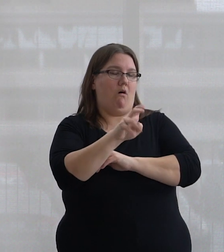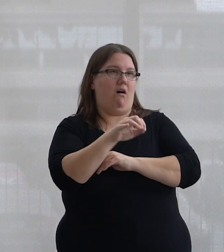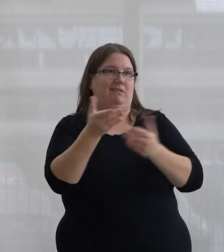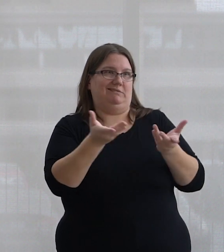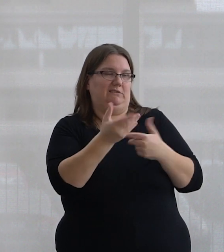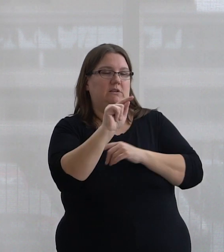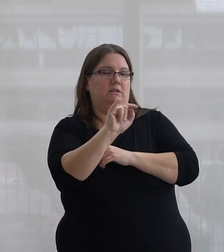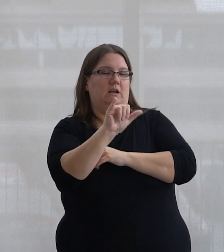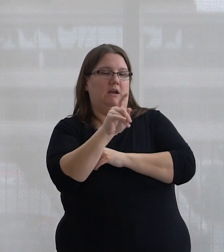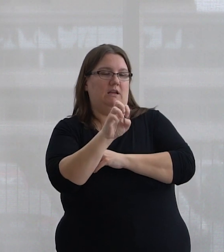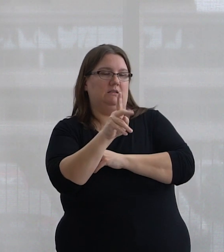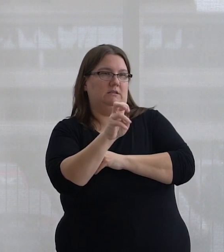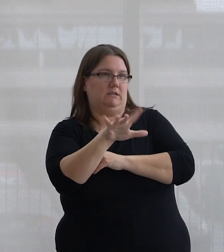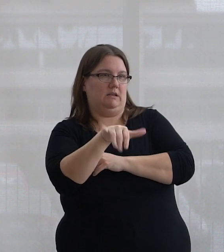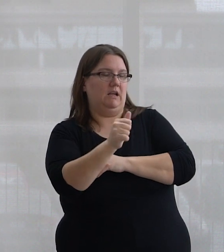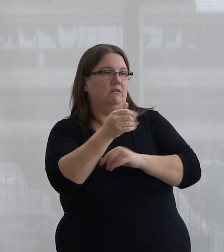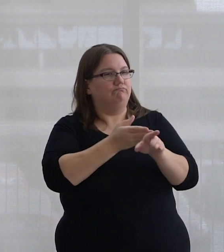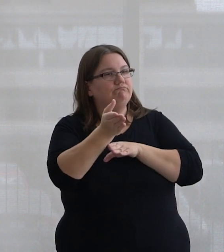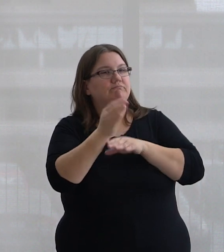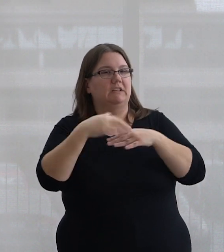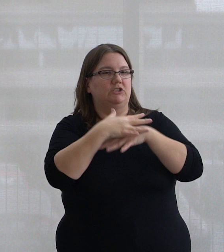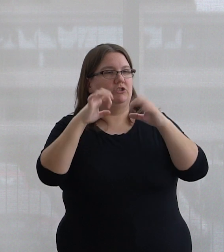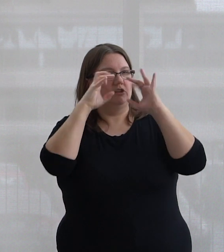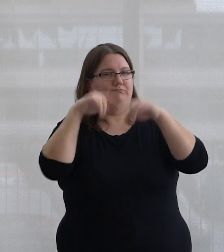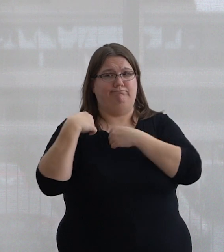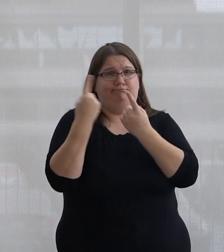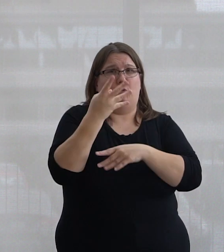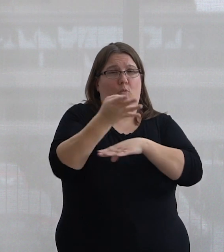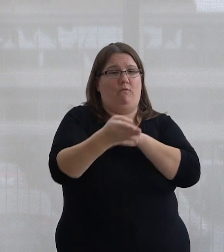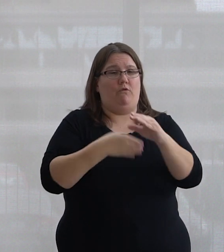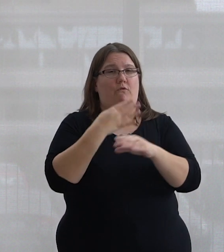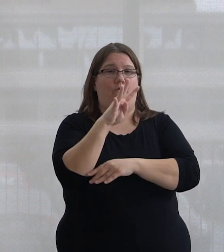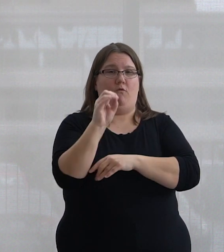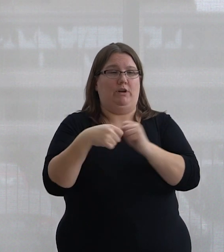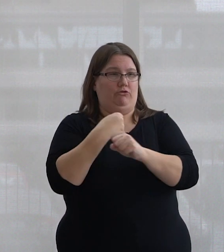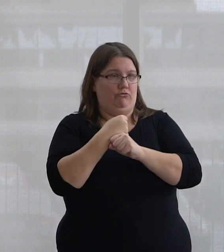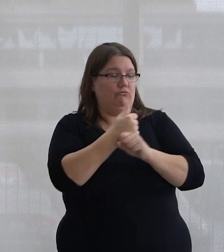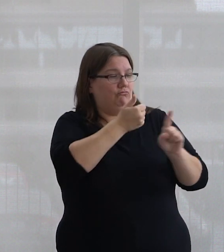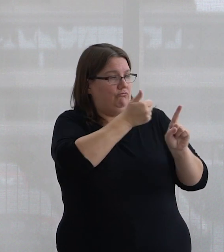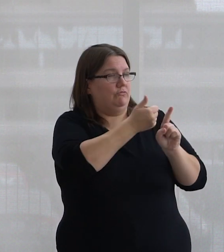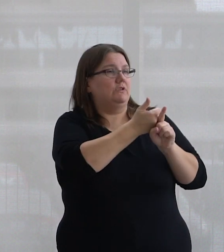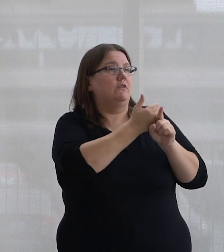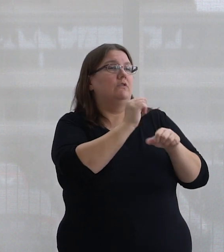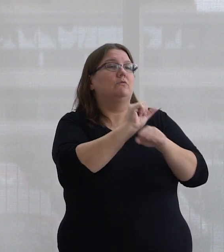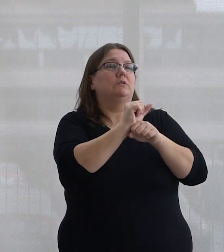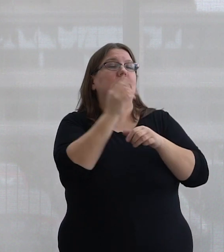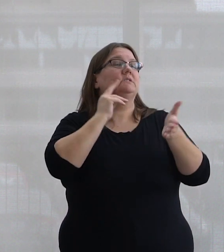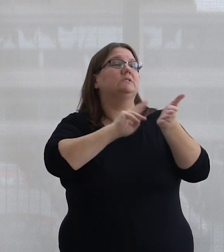Jan has worked in the field of Indigenous education for more than 40 years. Jan currently serves as the Secretary of the Aboriginal